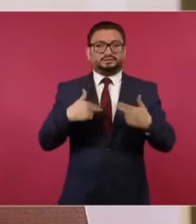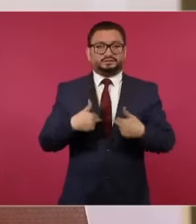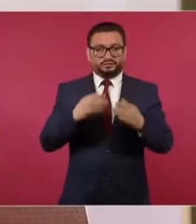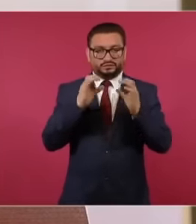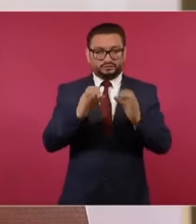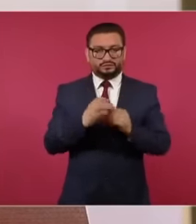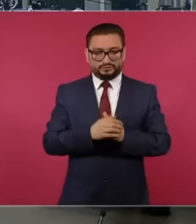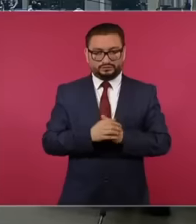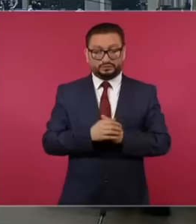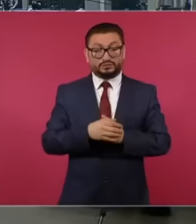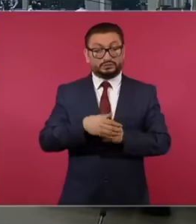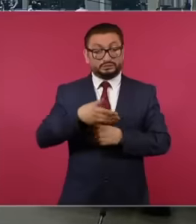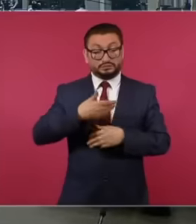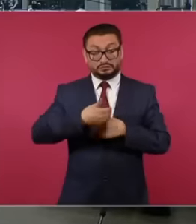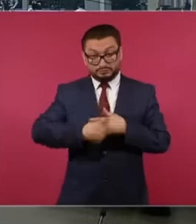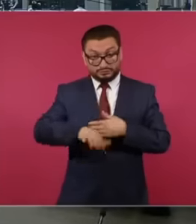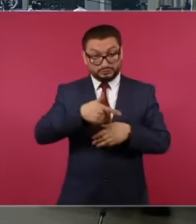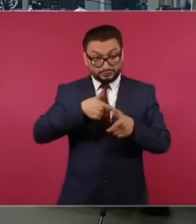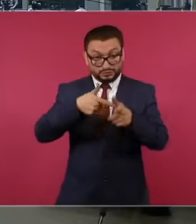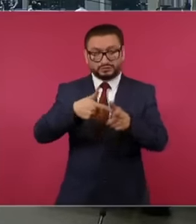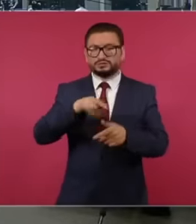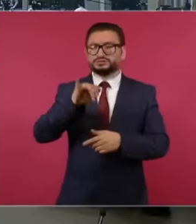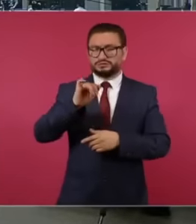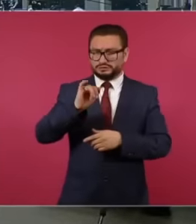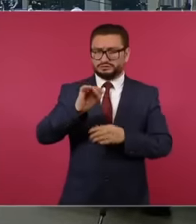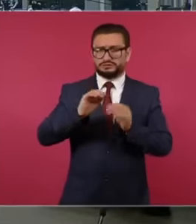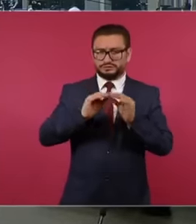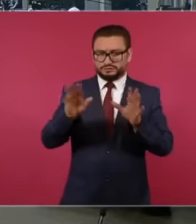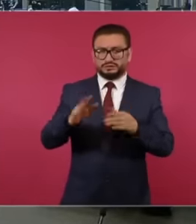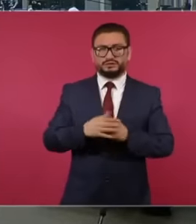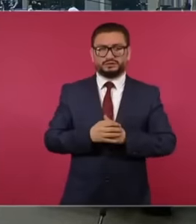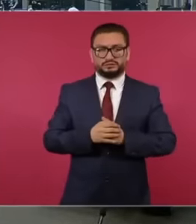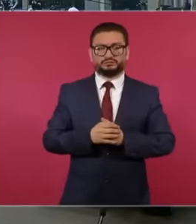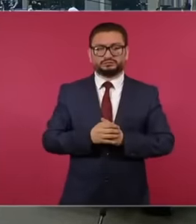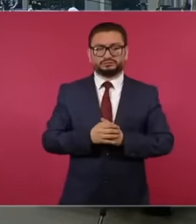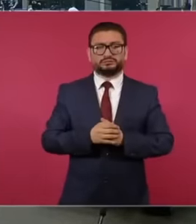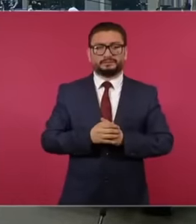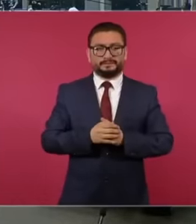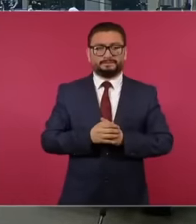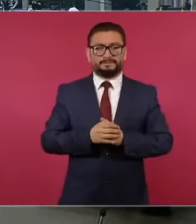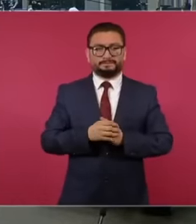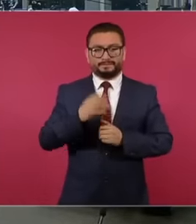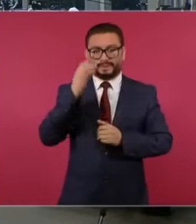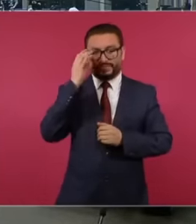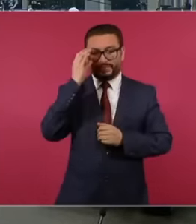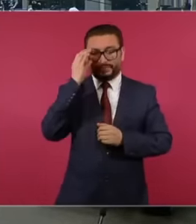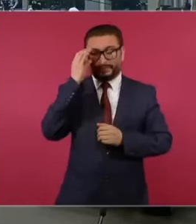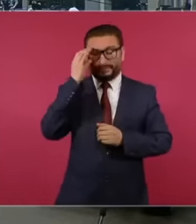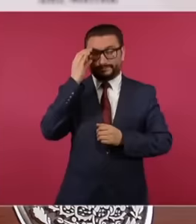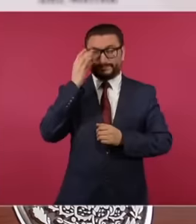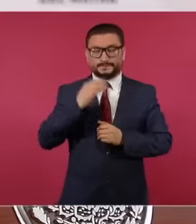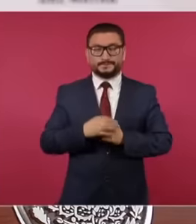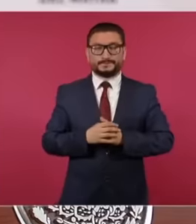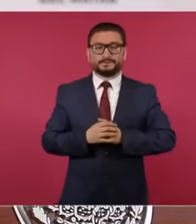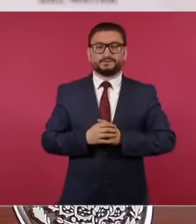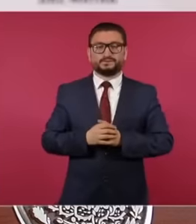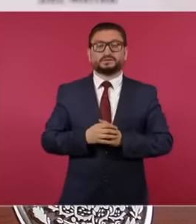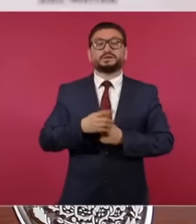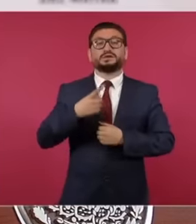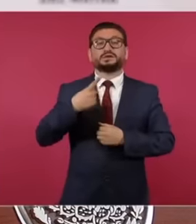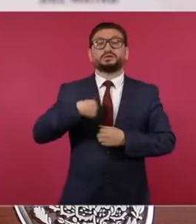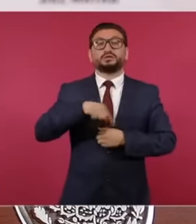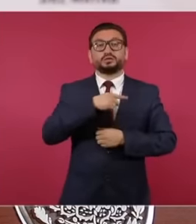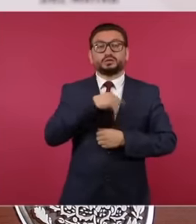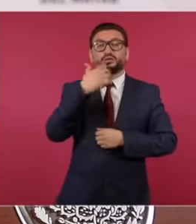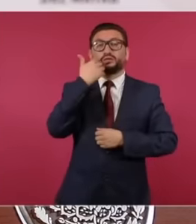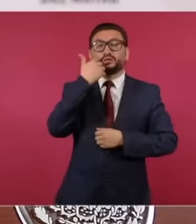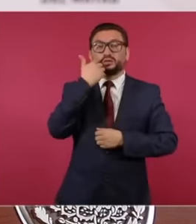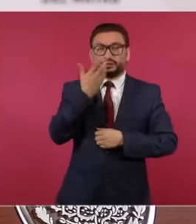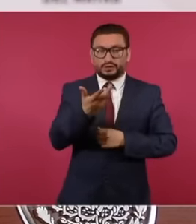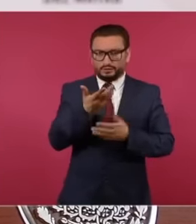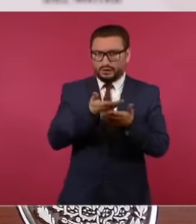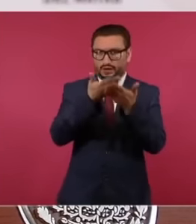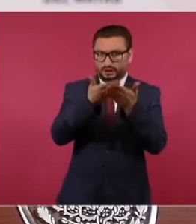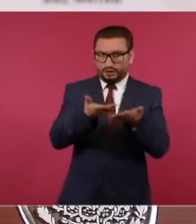continue doing and we are going to continue doing it and and and what we are looking for now is